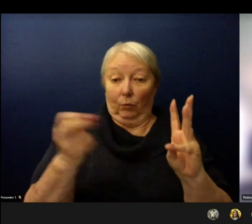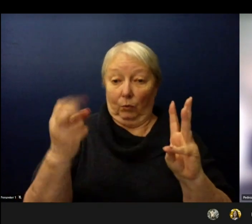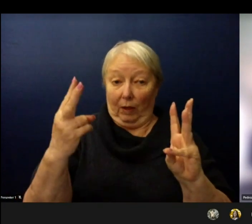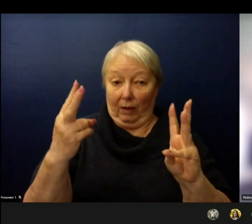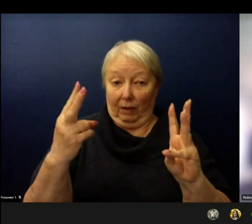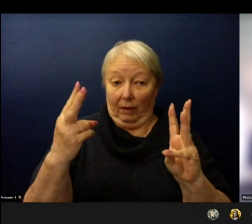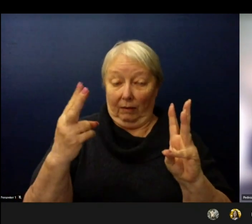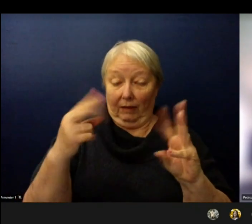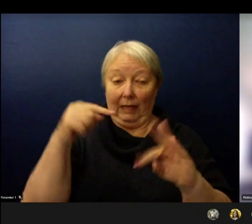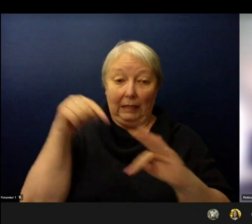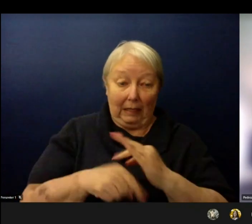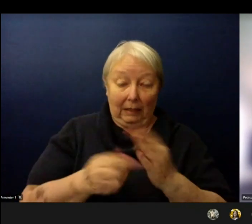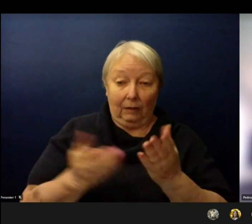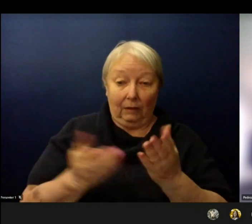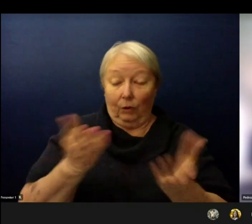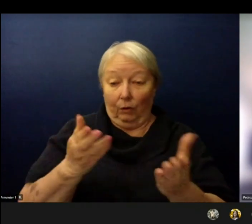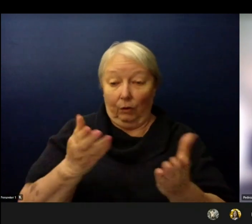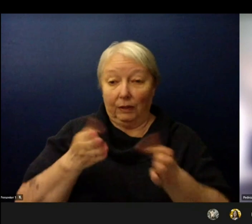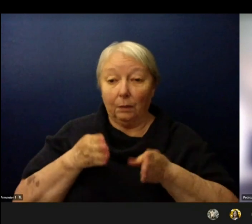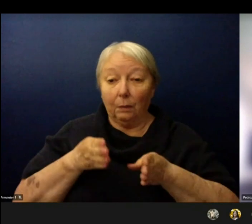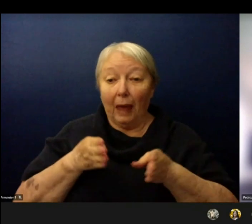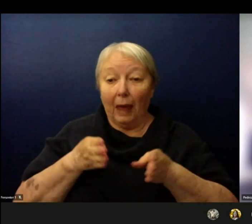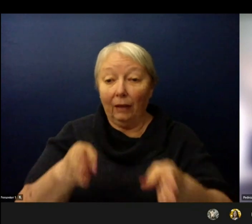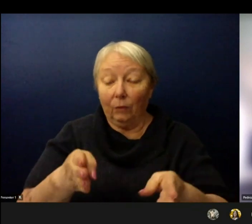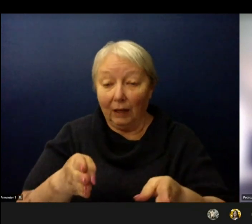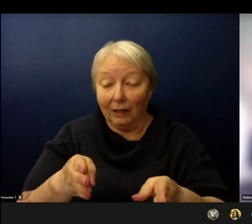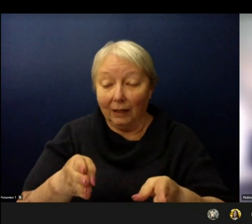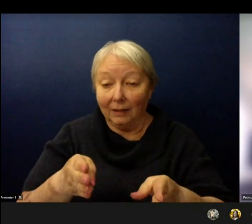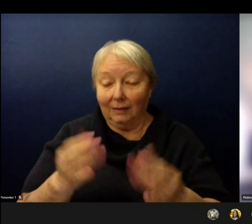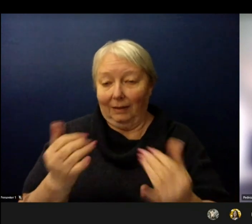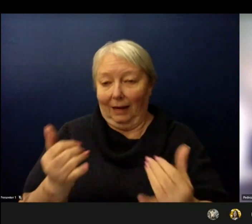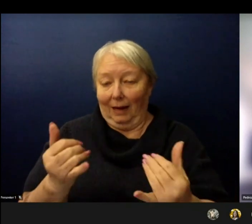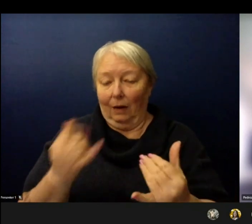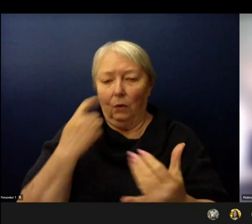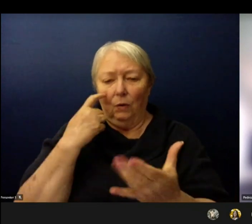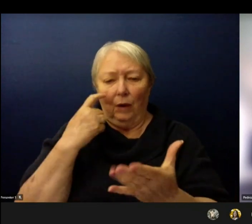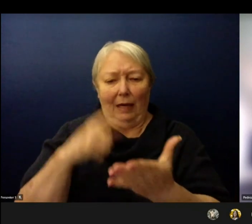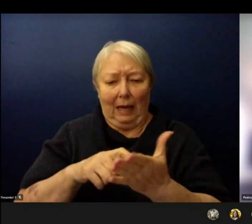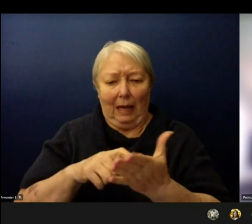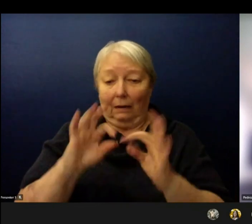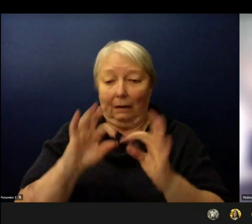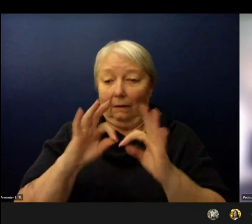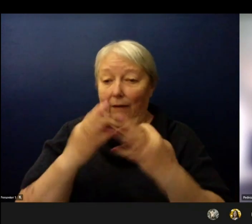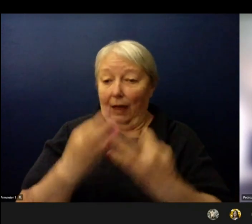We also want to acknowledge that families that may choose to stay remote for the rest of the year